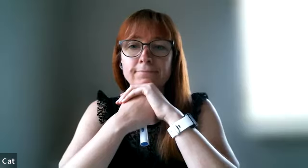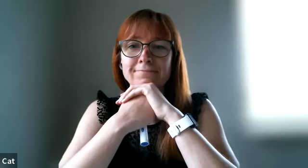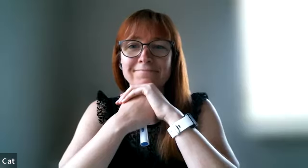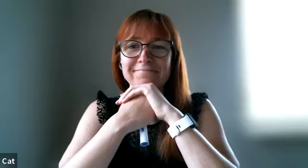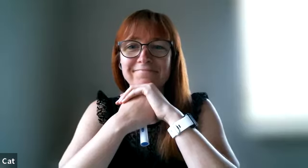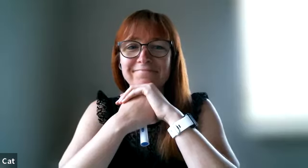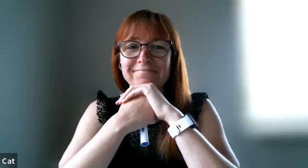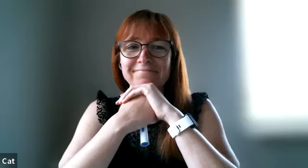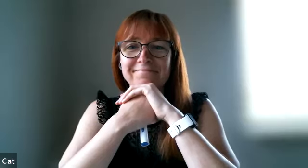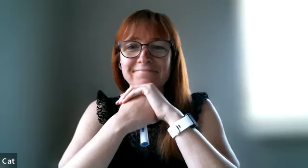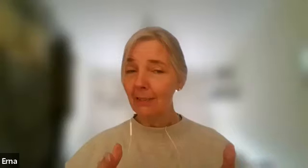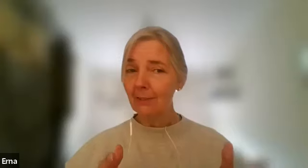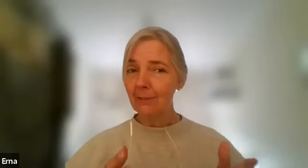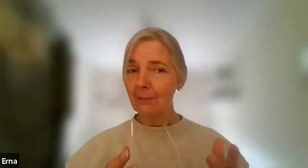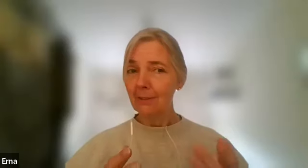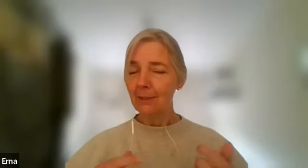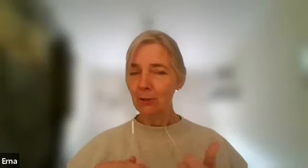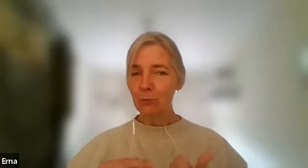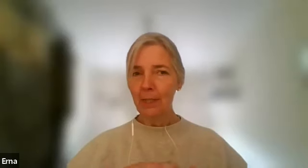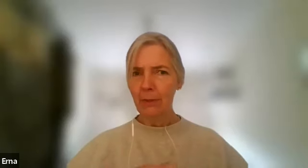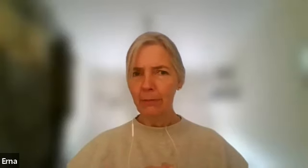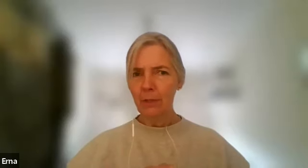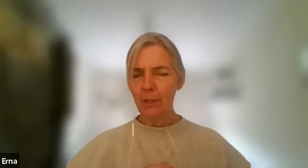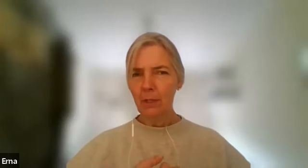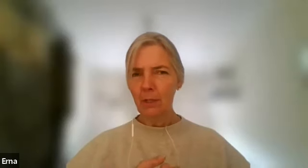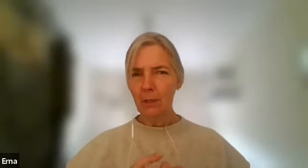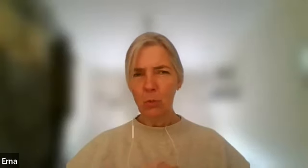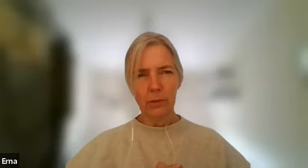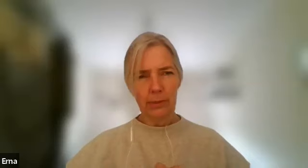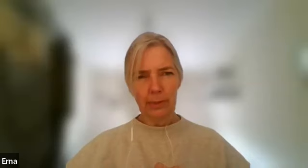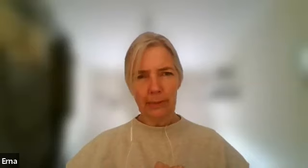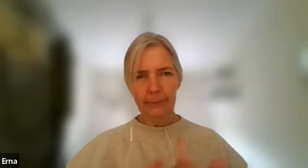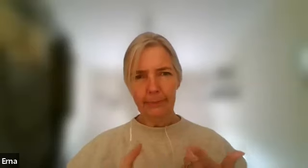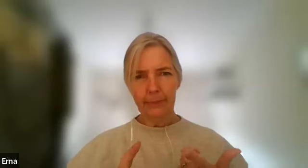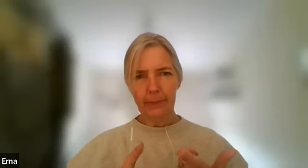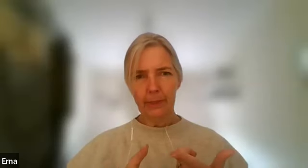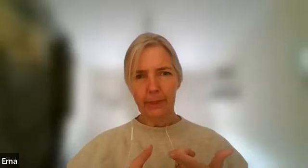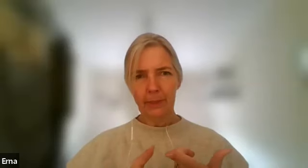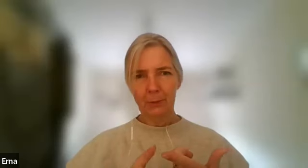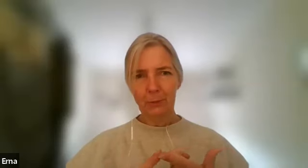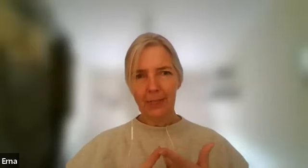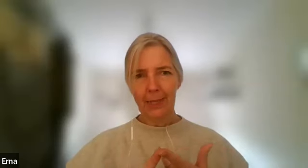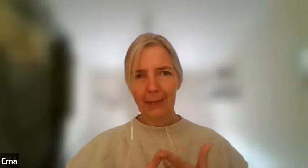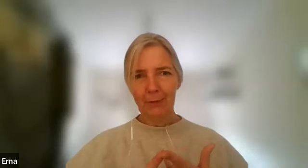this i know because i did the test so we have quality time we have